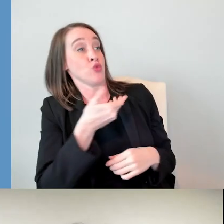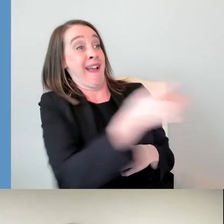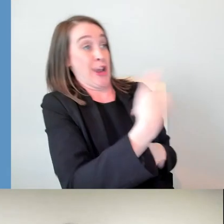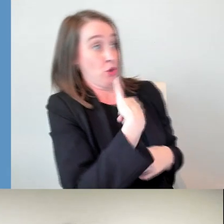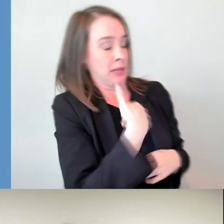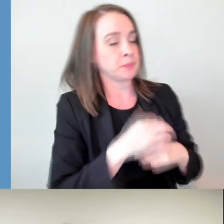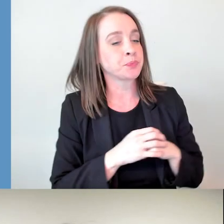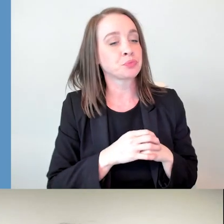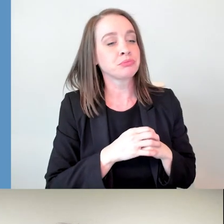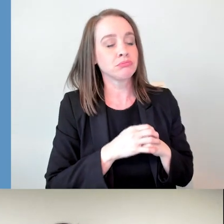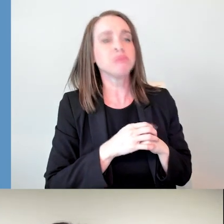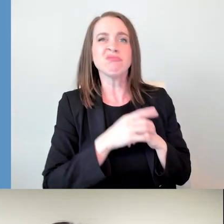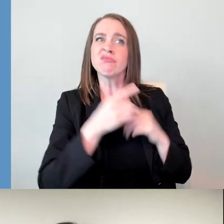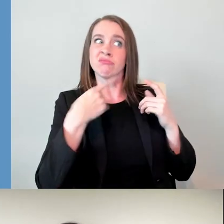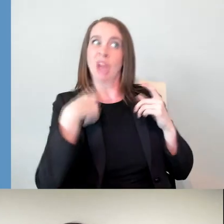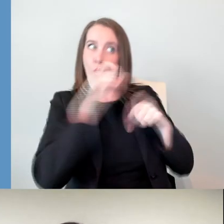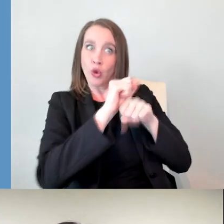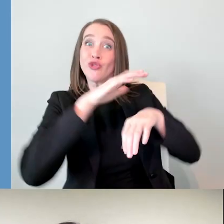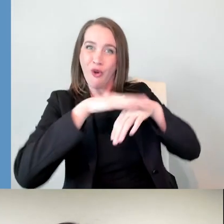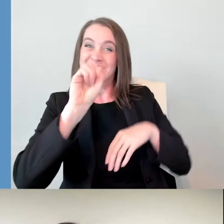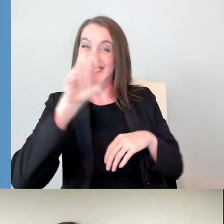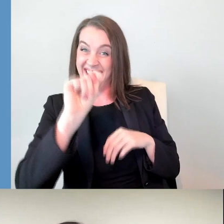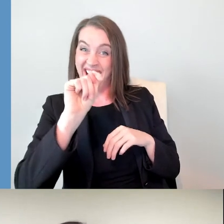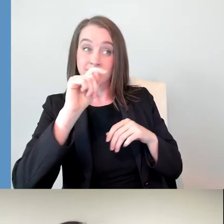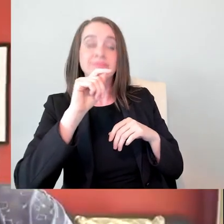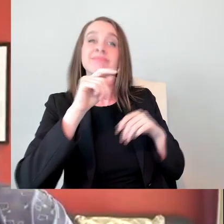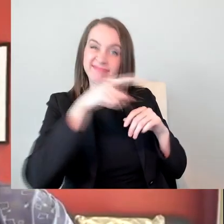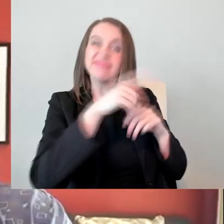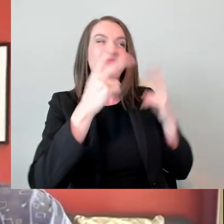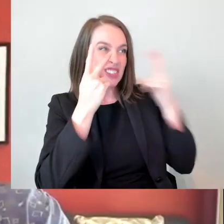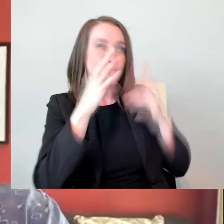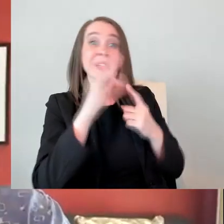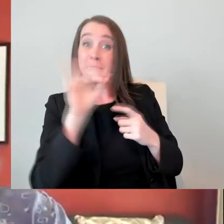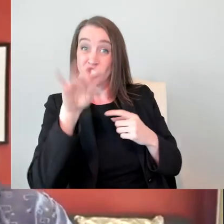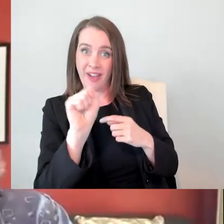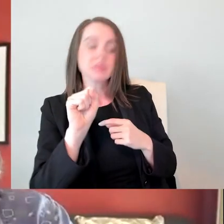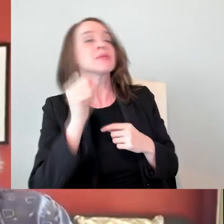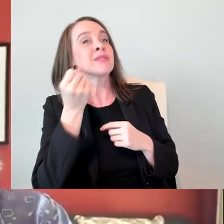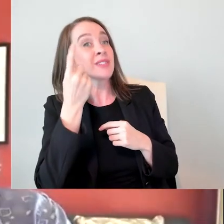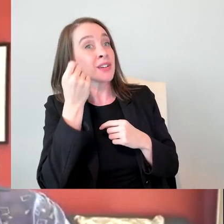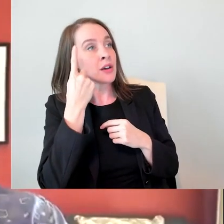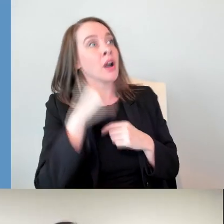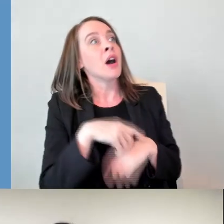How can I be a best support for you to do your job well on set? That's something I've been wanting to say,